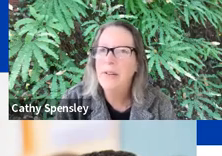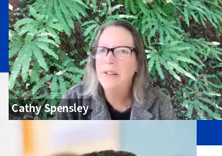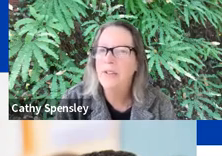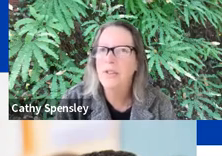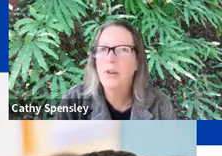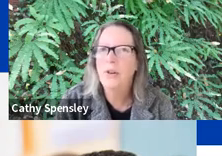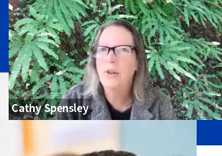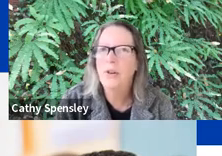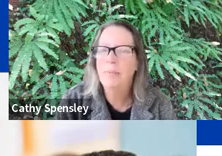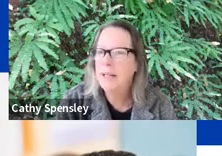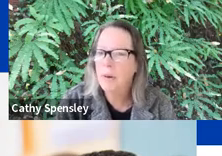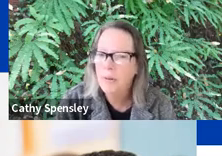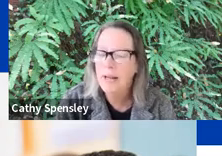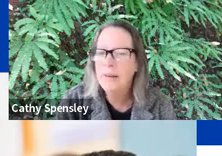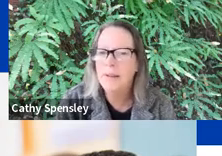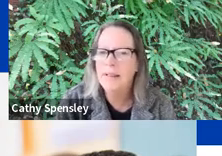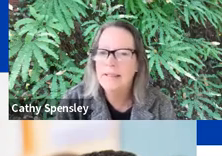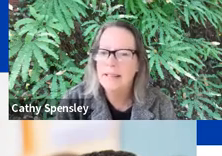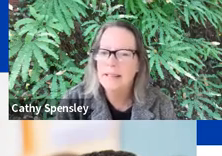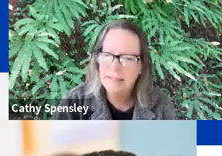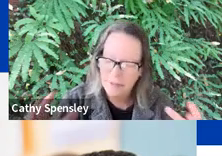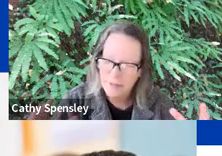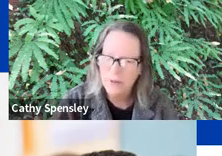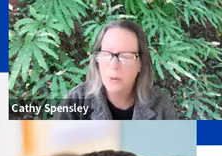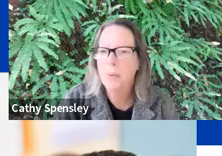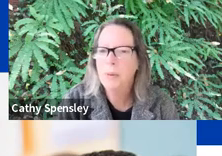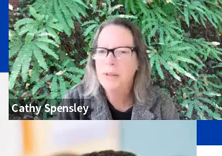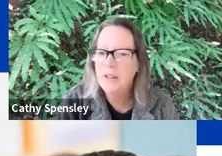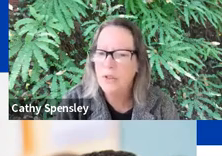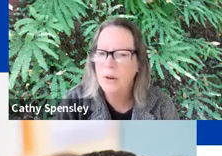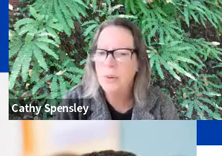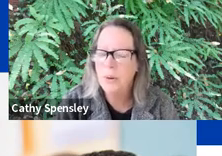bring everybody together and to start many, many programs, at least in San Francisco. But we're